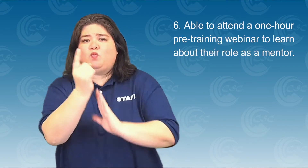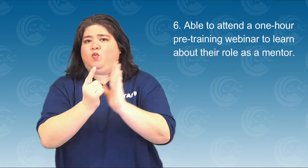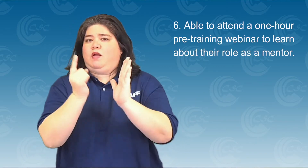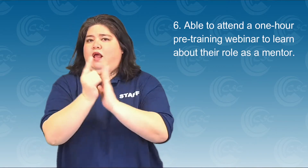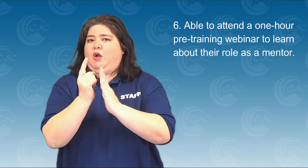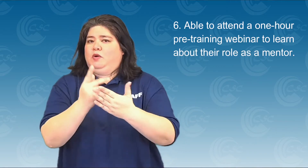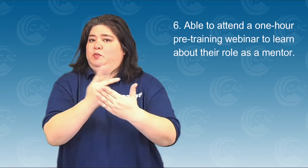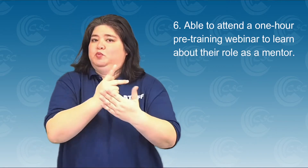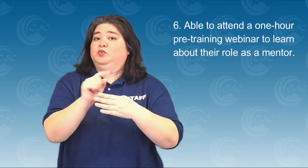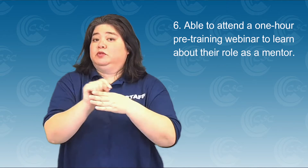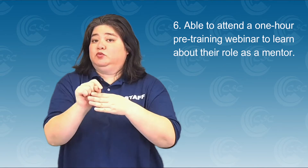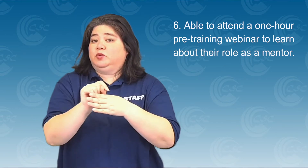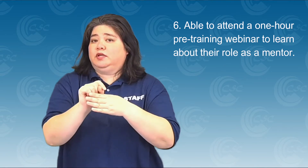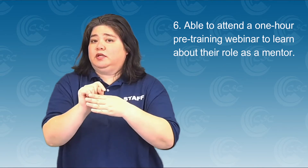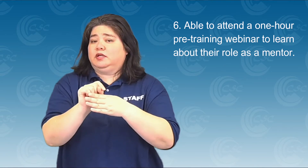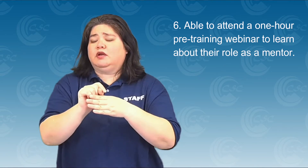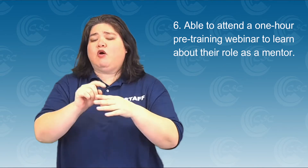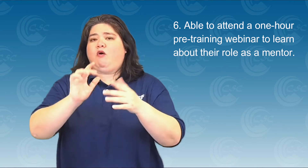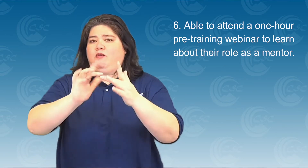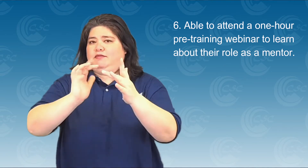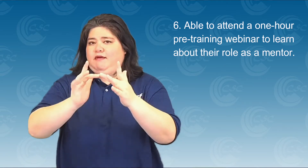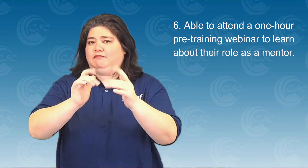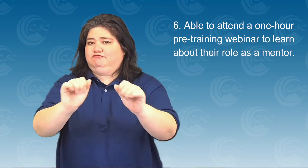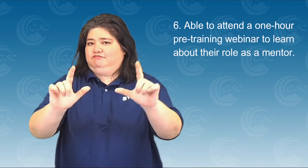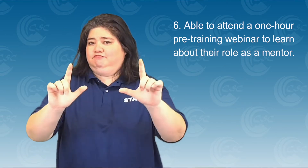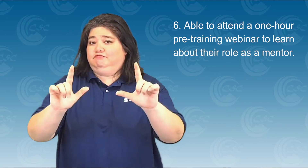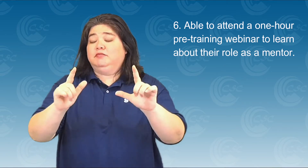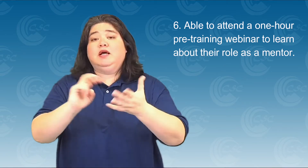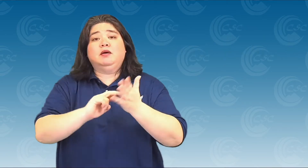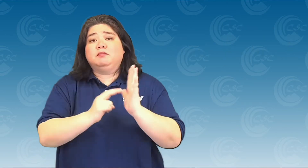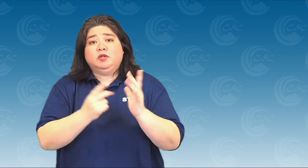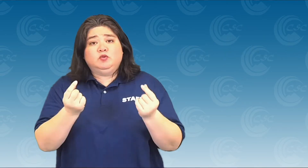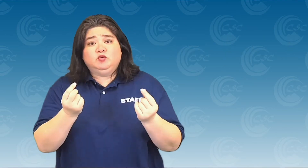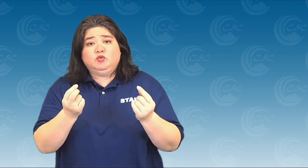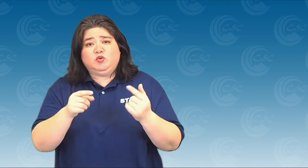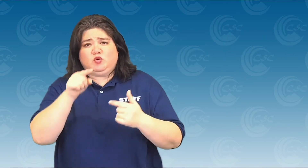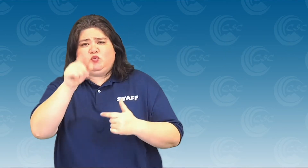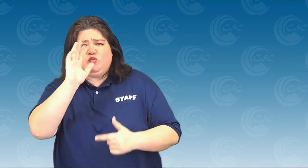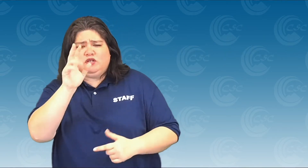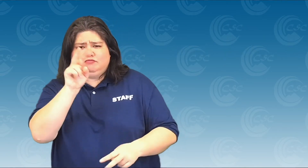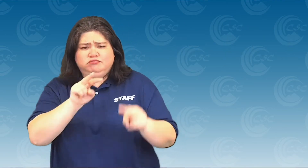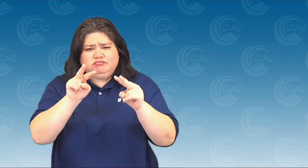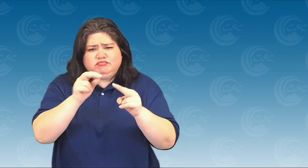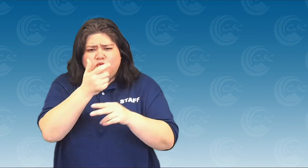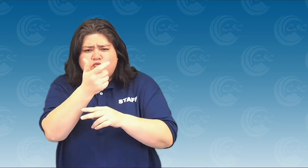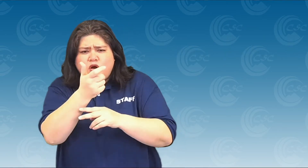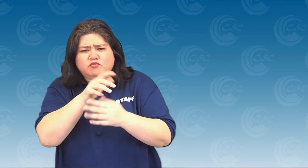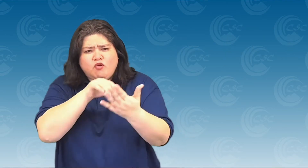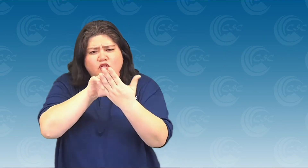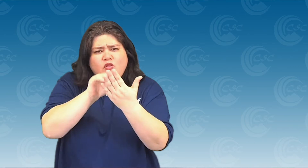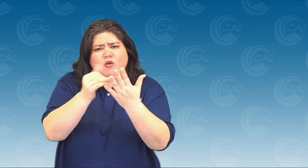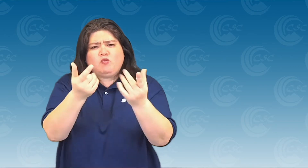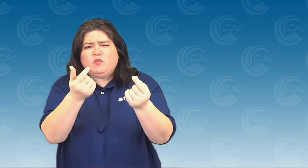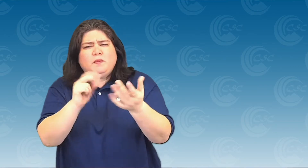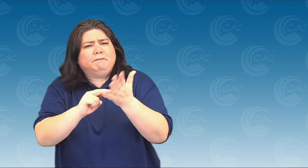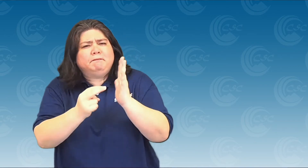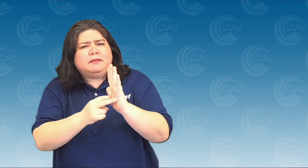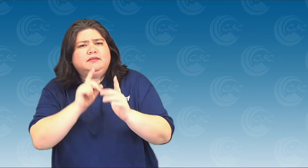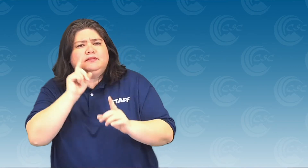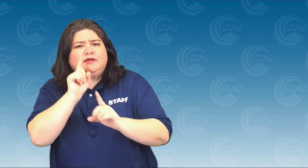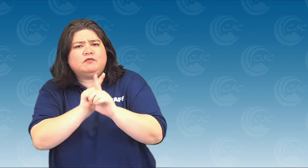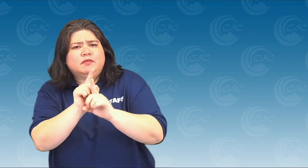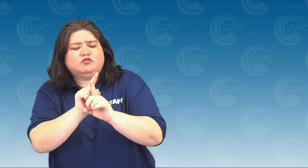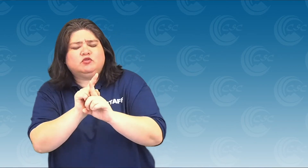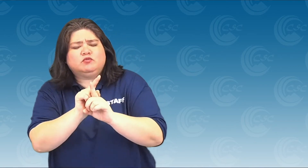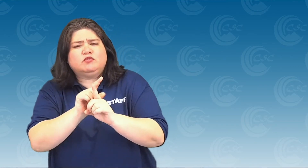pre-training webinar to learn more about their role as a mentor.